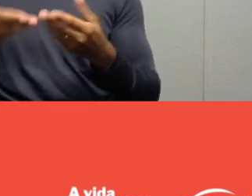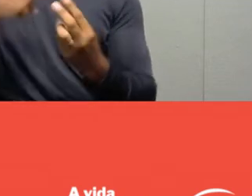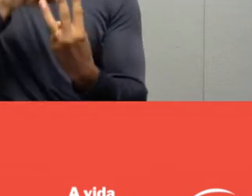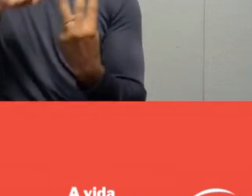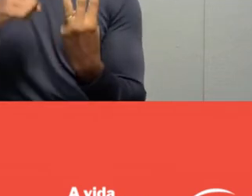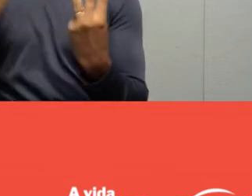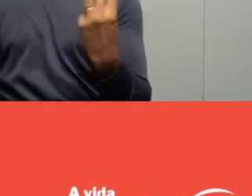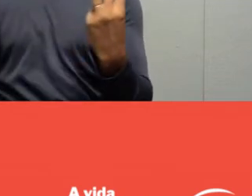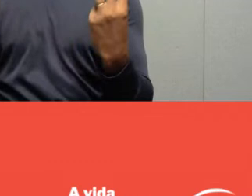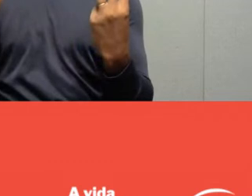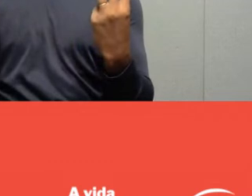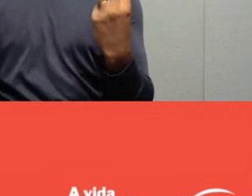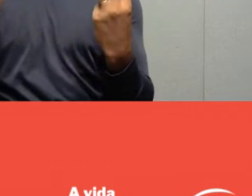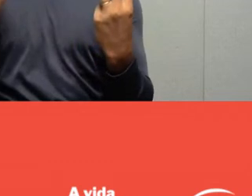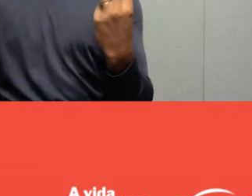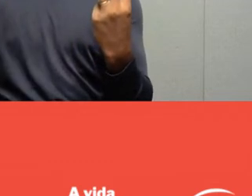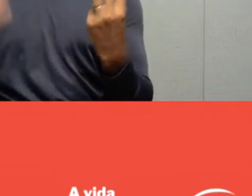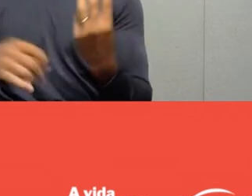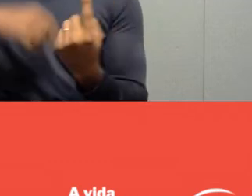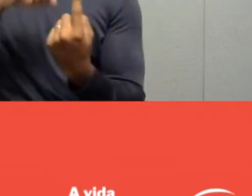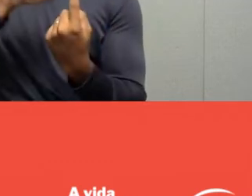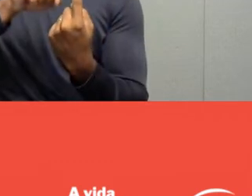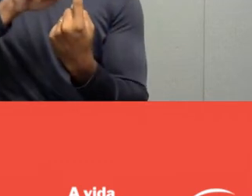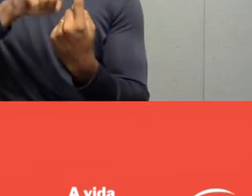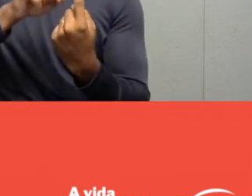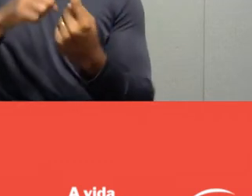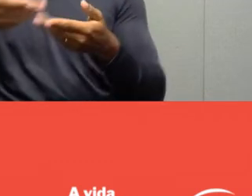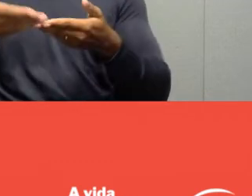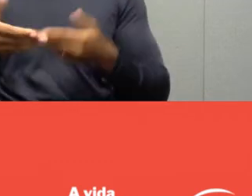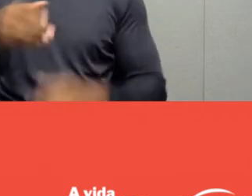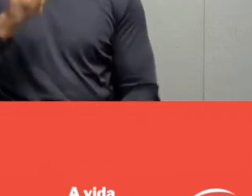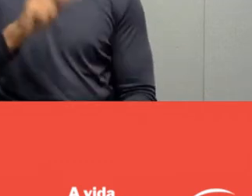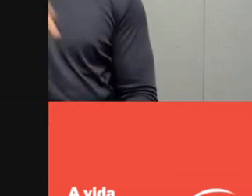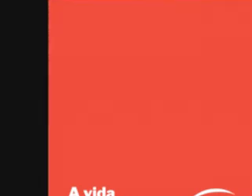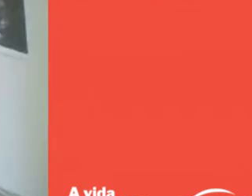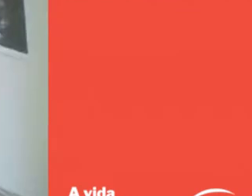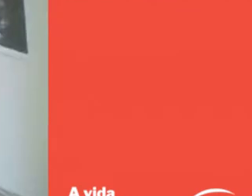One of our guests is Professor Carlos Eduardo de Castro,